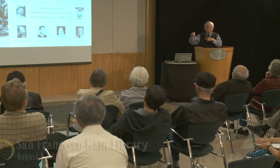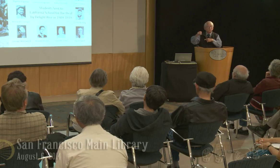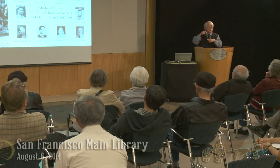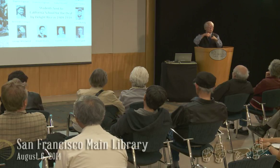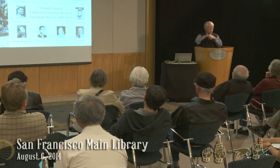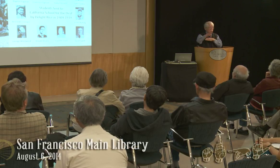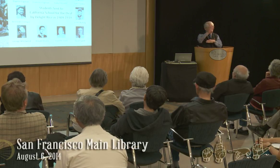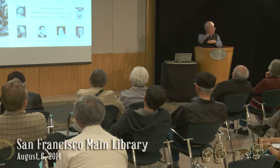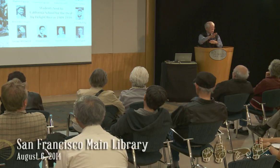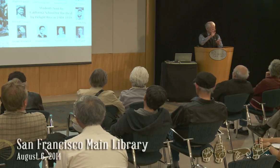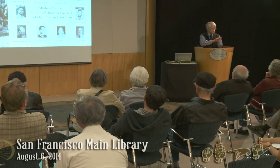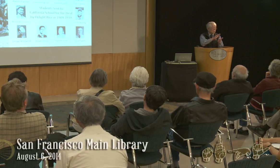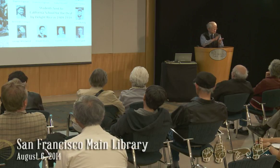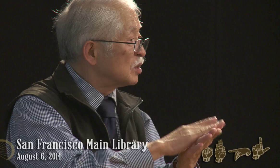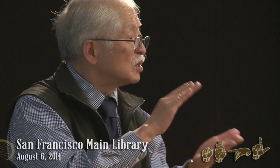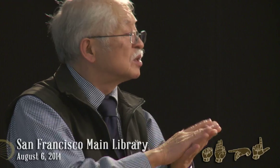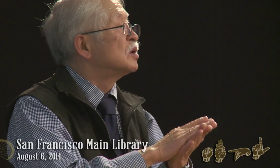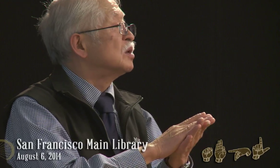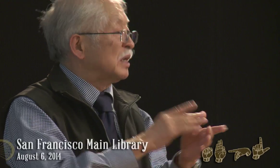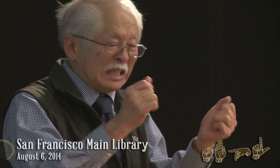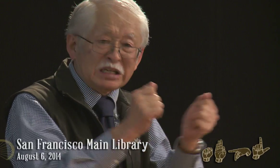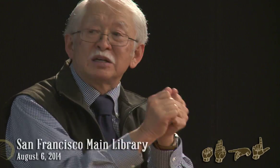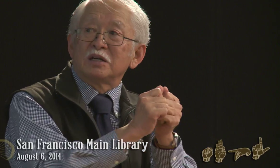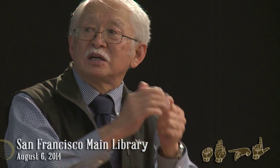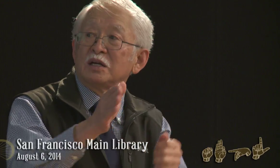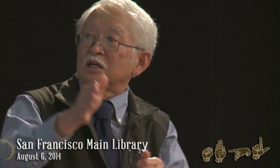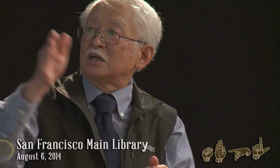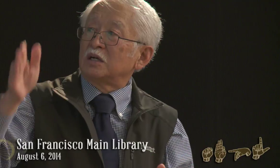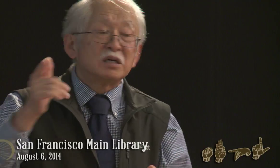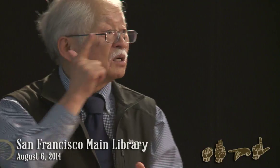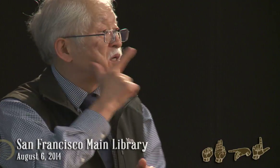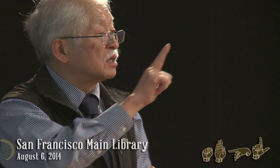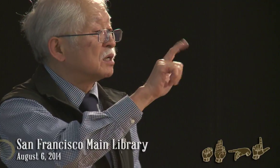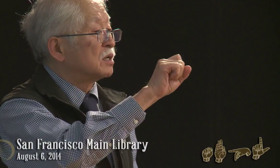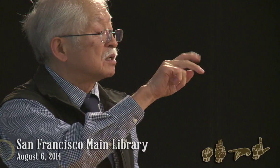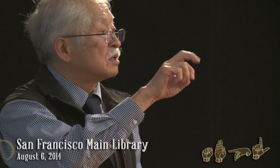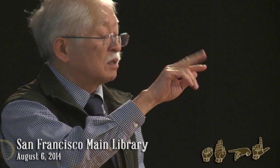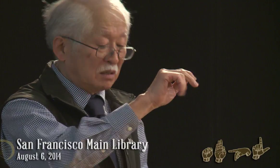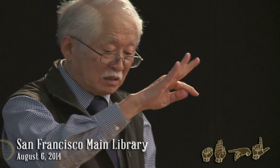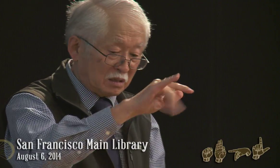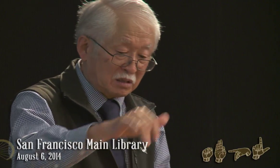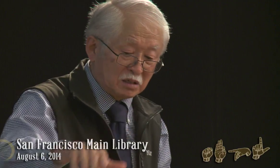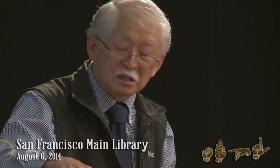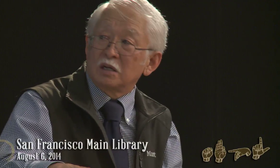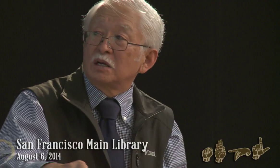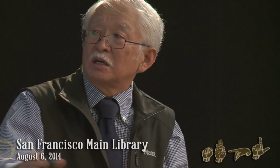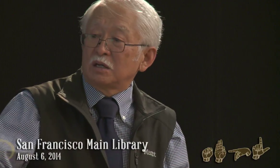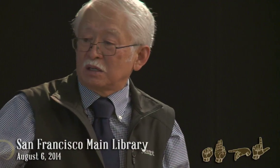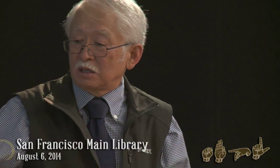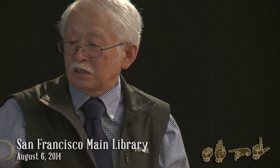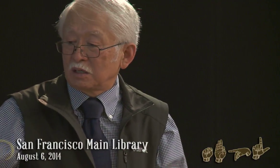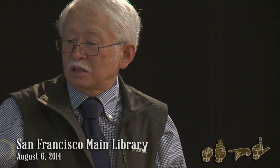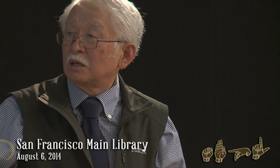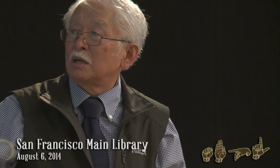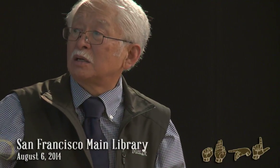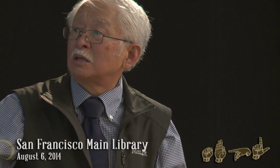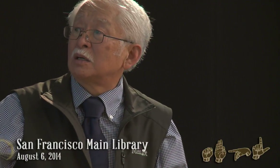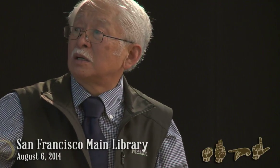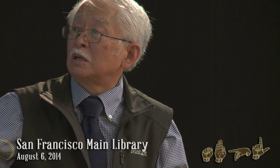Um, he went into the School for the Deaf in Berkeley, along with Lester Naftoli, whose picture is over here.